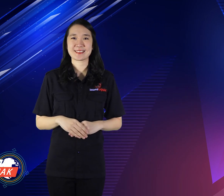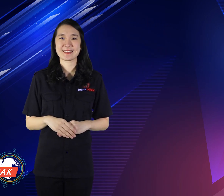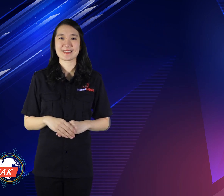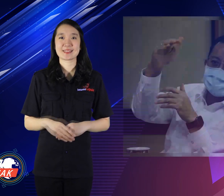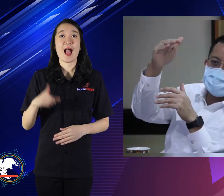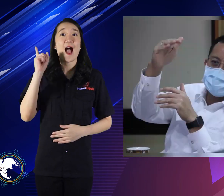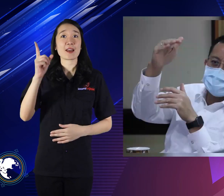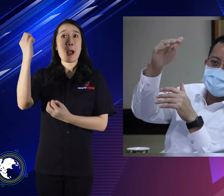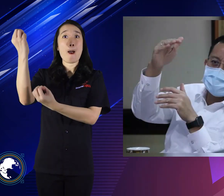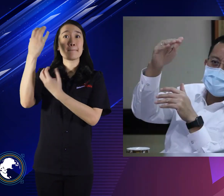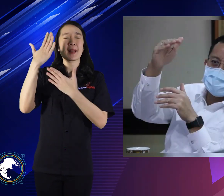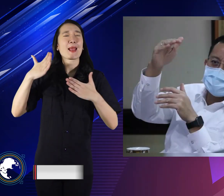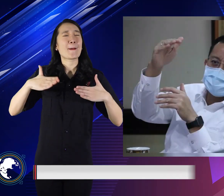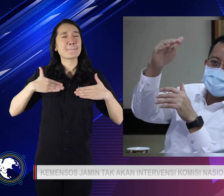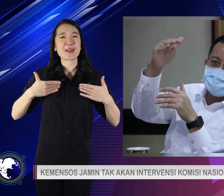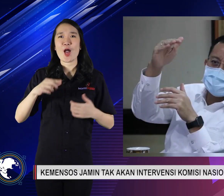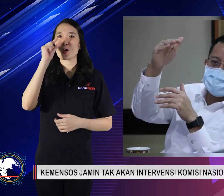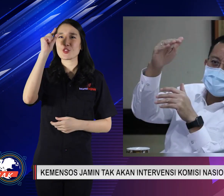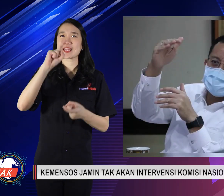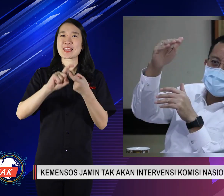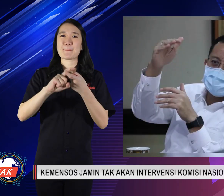Silence and not moving is dangerous.